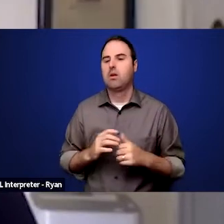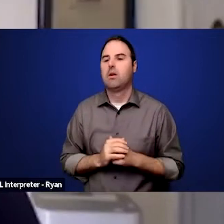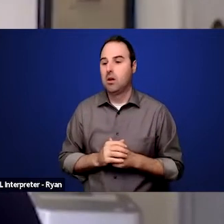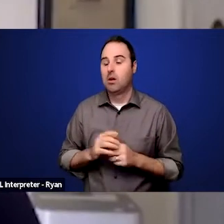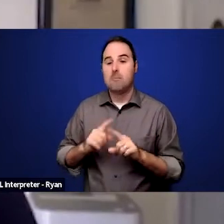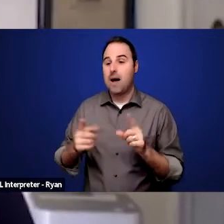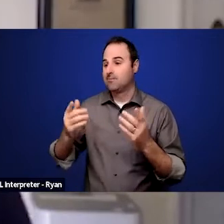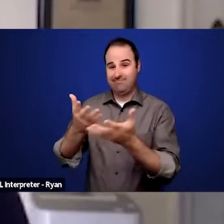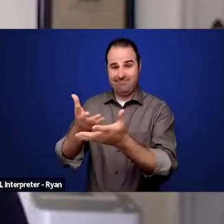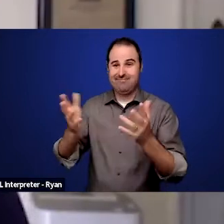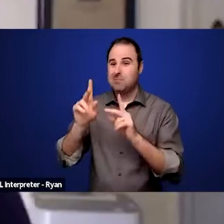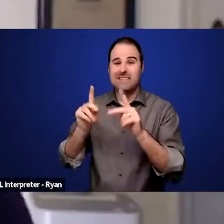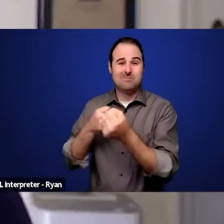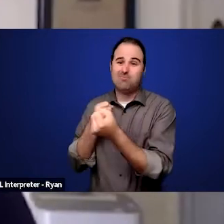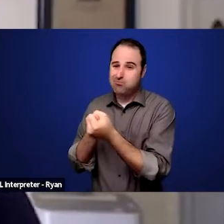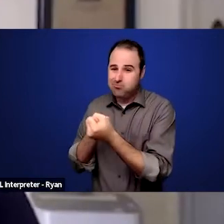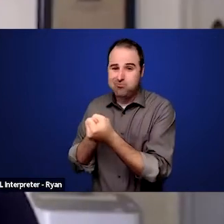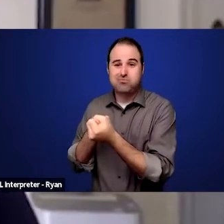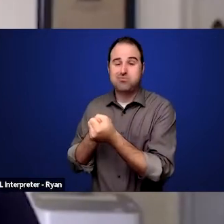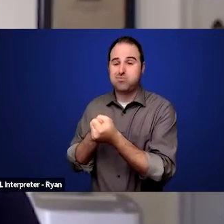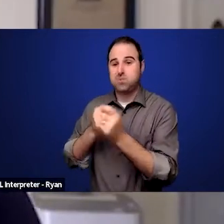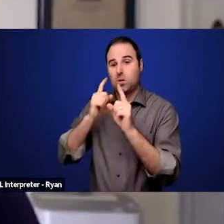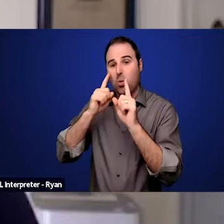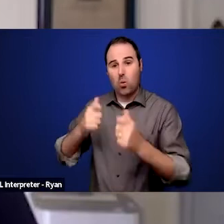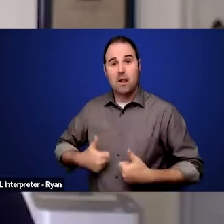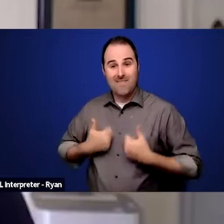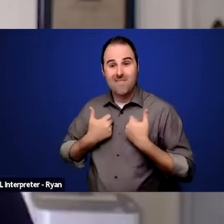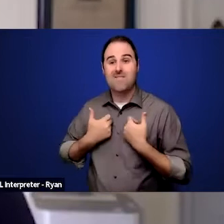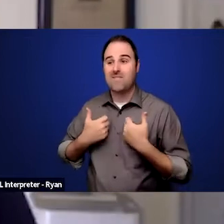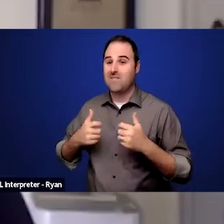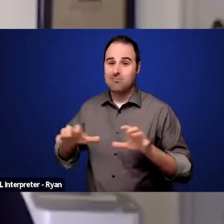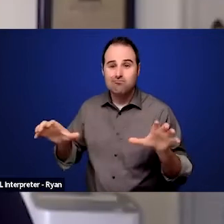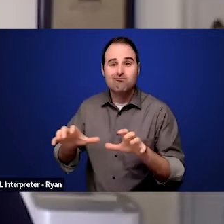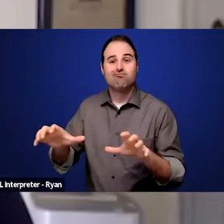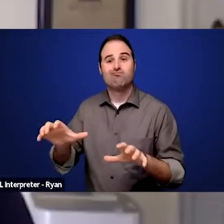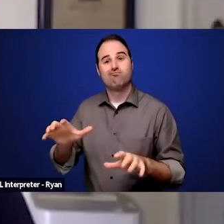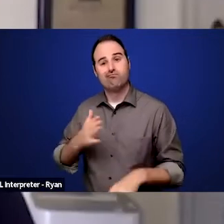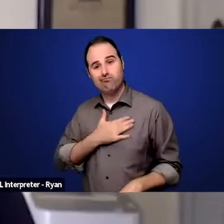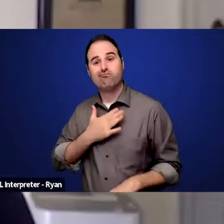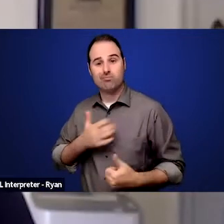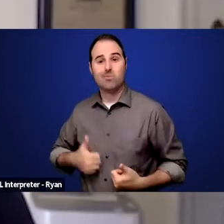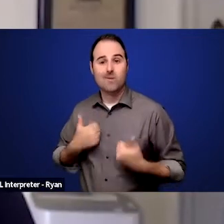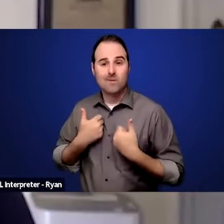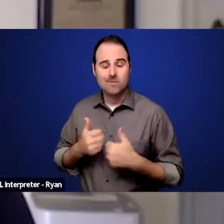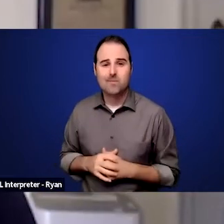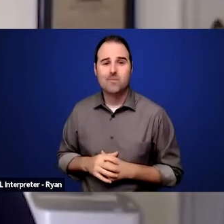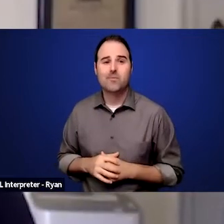in order to be able to live an active productive life. And our systems, in my view,